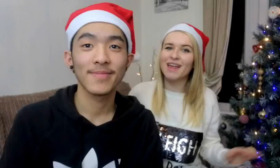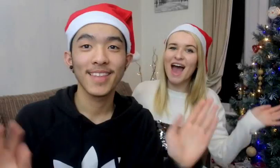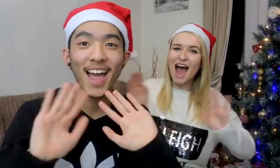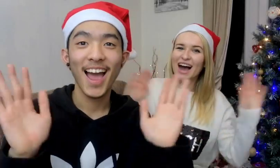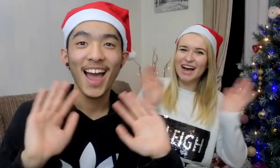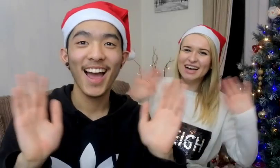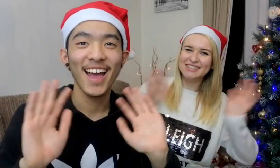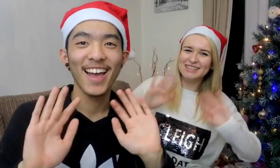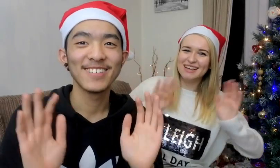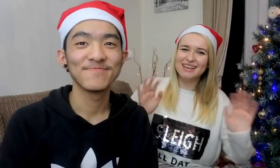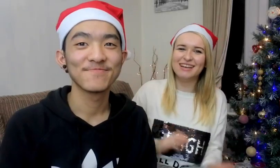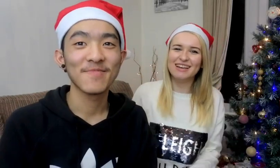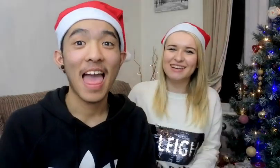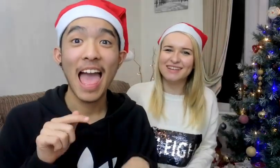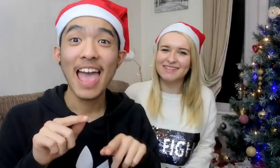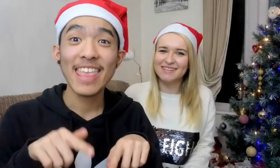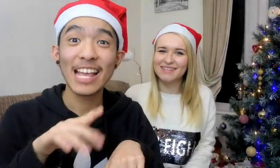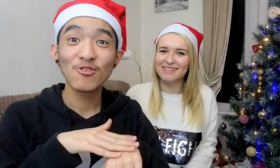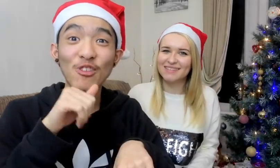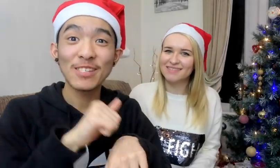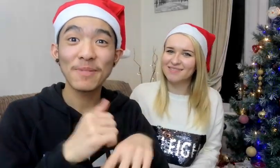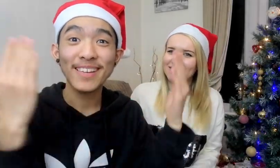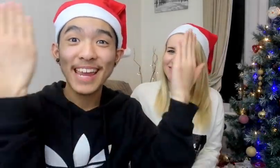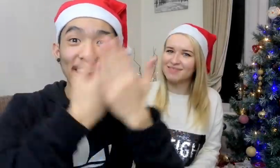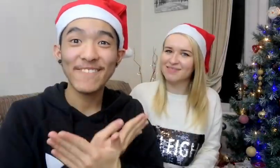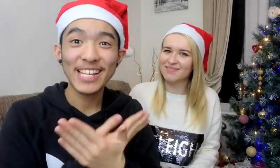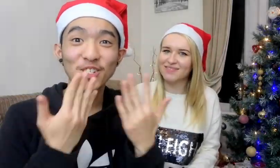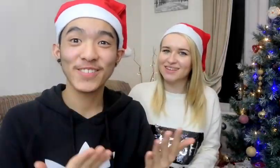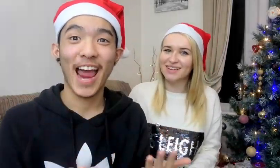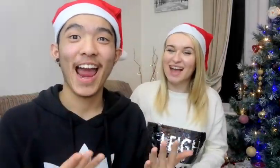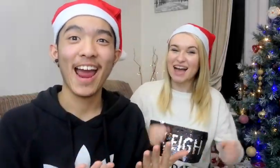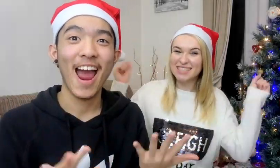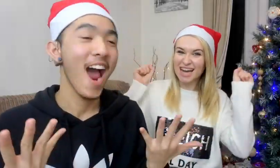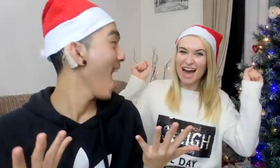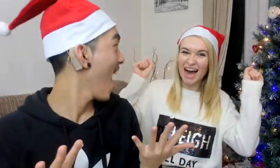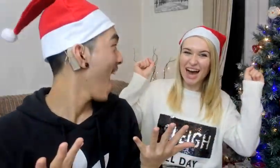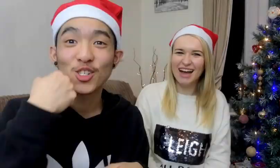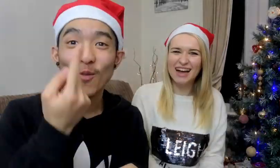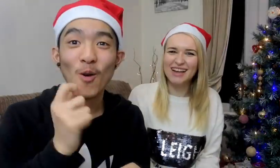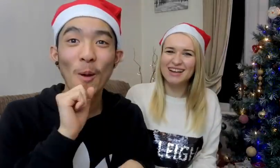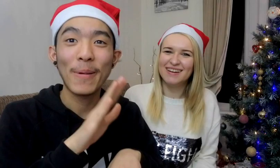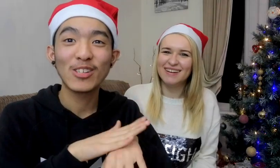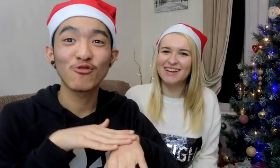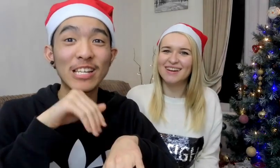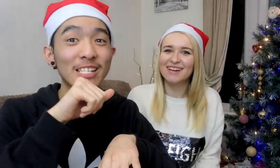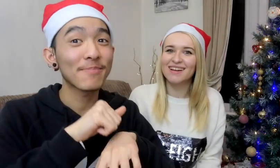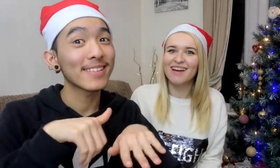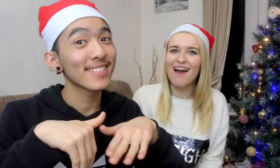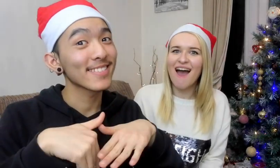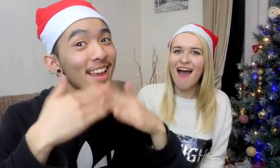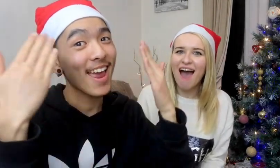Hello everyone! B: Today is Christmas Eve J: Yay! Tomorrow will be Christmas Day!